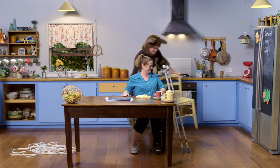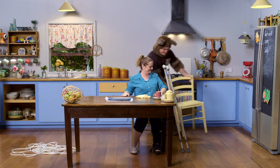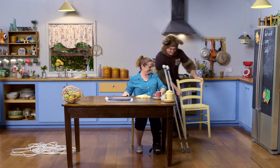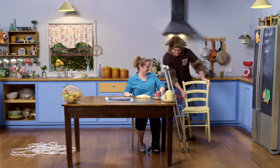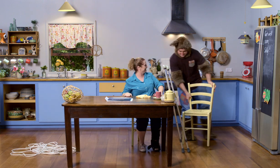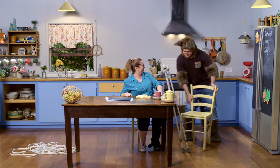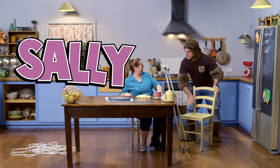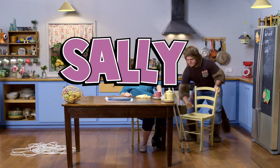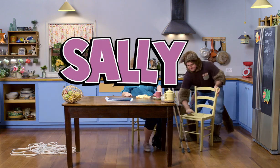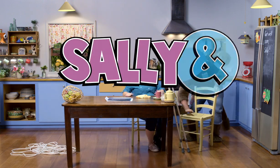Ooh.